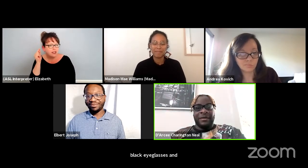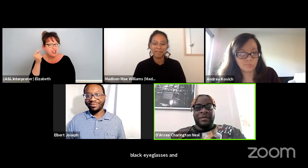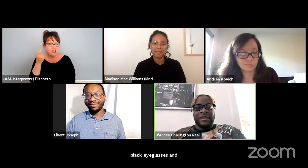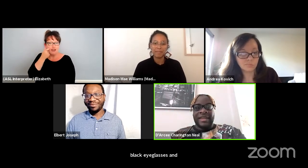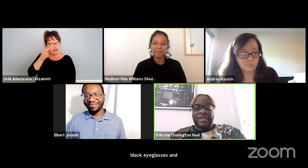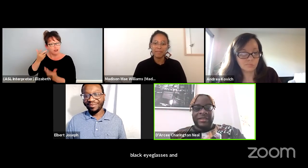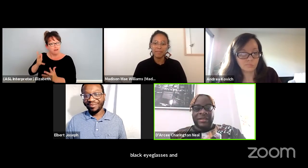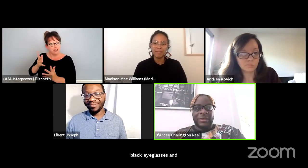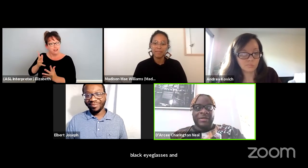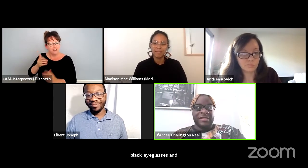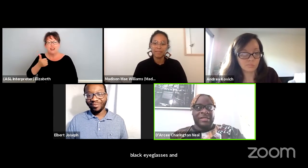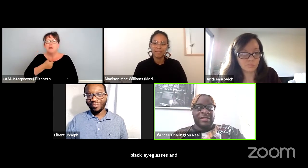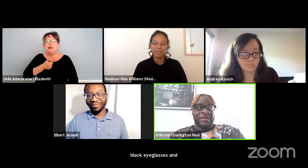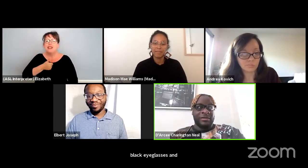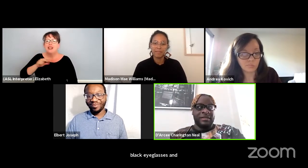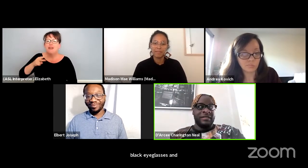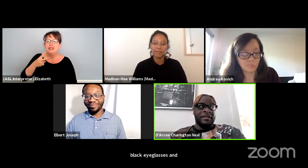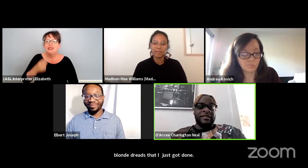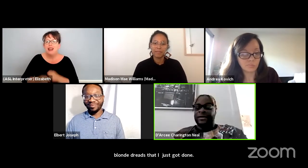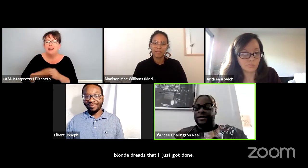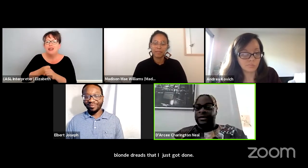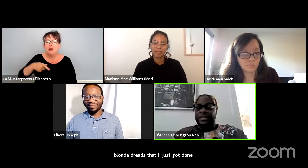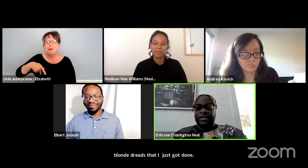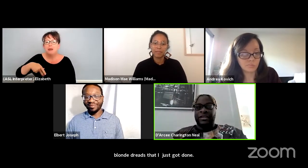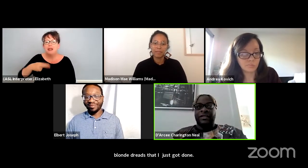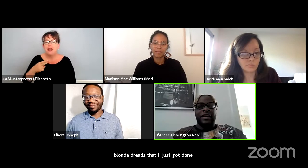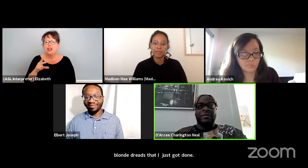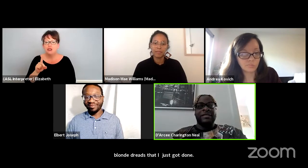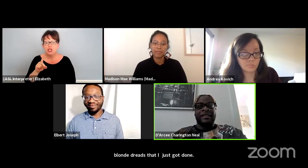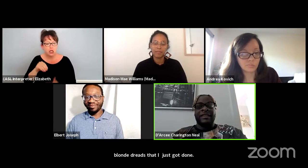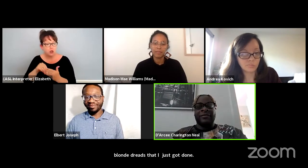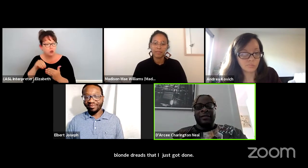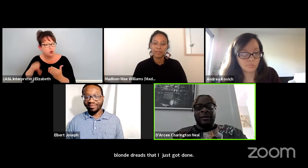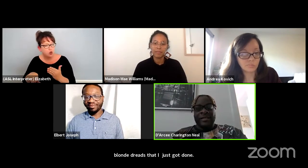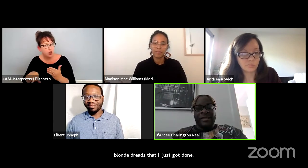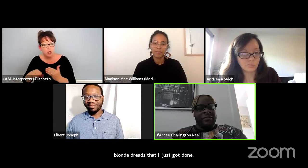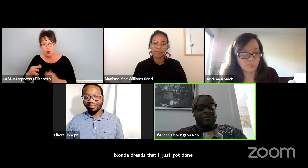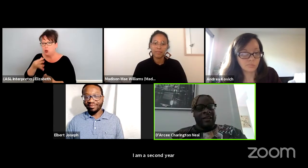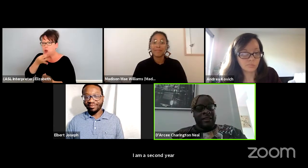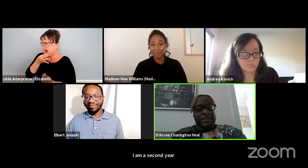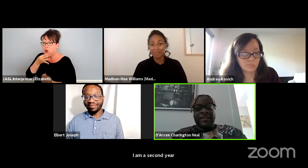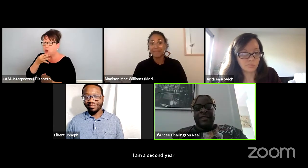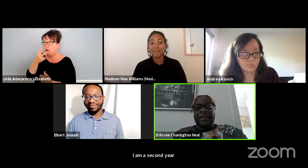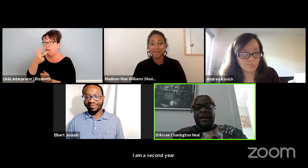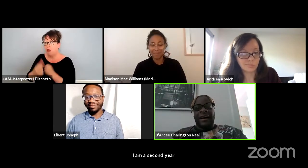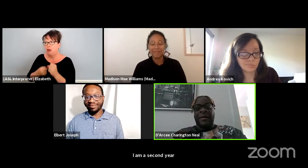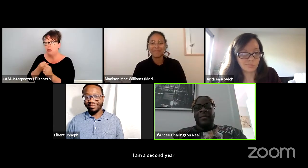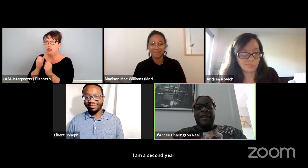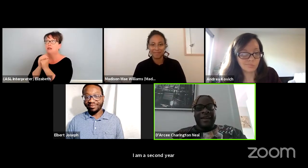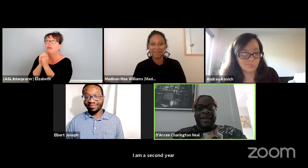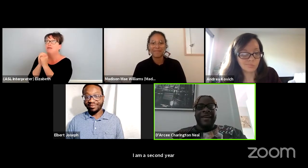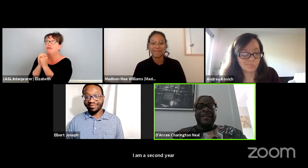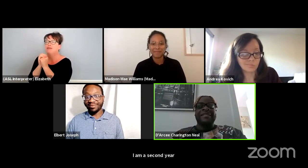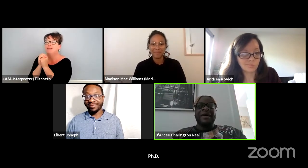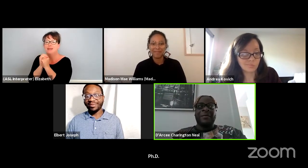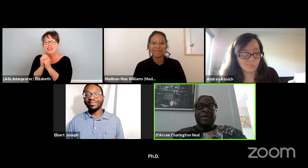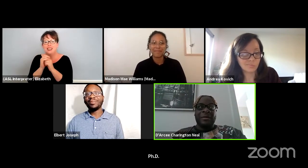I am a second year PhD student soon to be third year in ABD if the Lord see fit. And